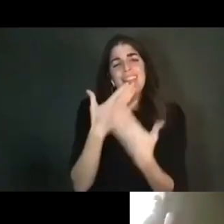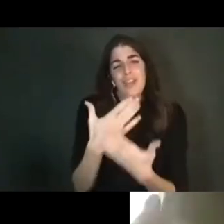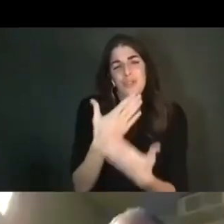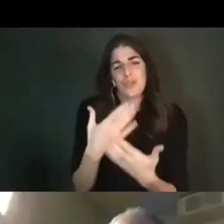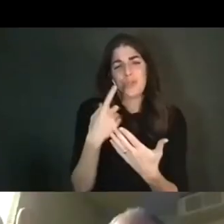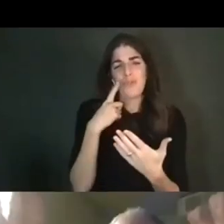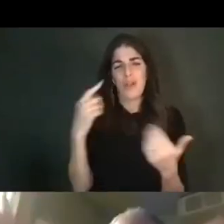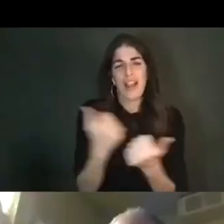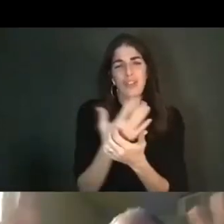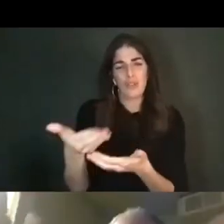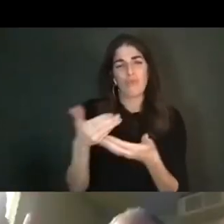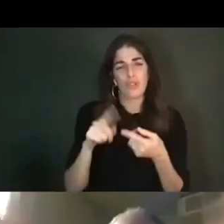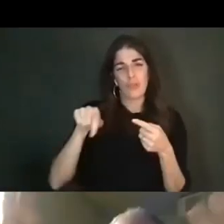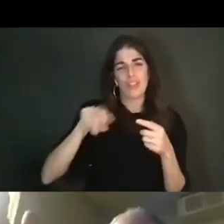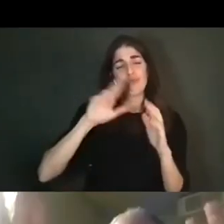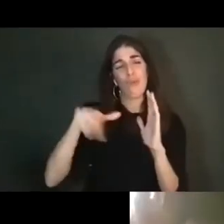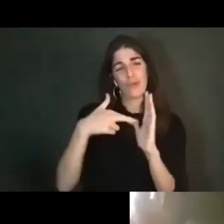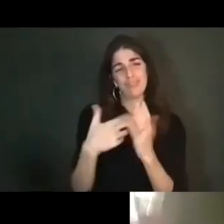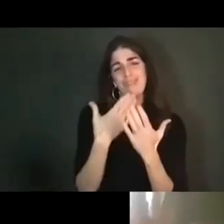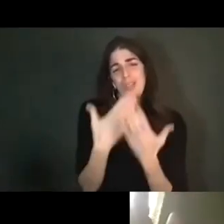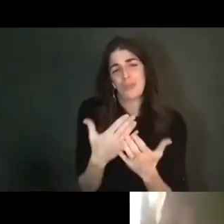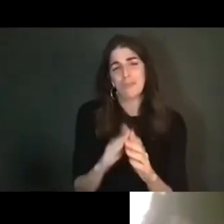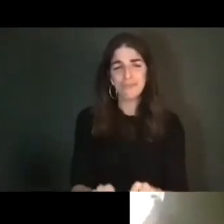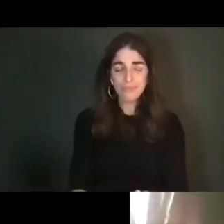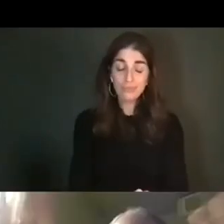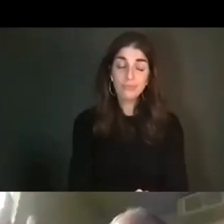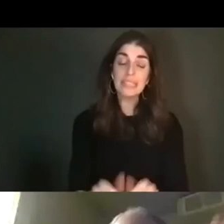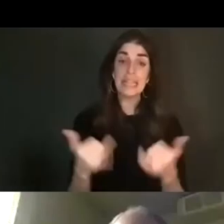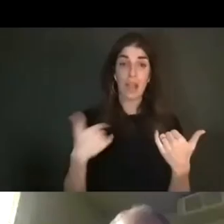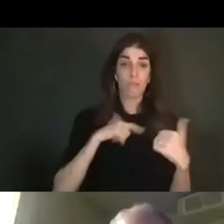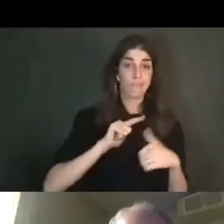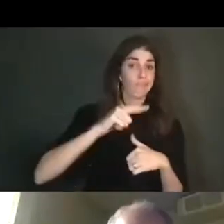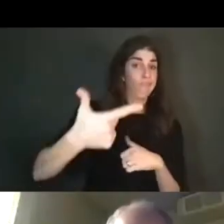for joining us for today's event. So, I’m going to pass this on now to Megan Moodie